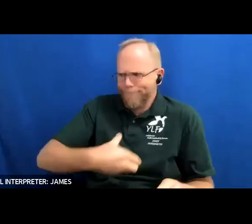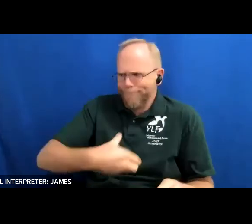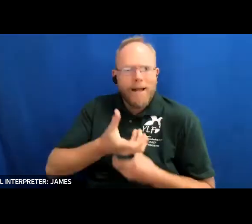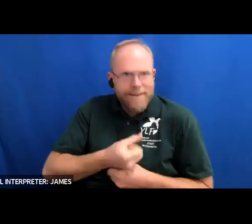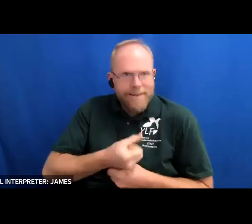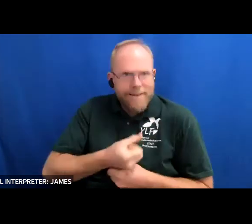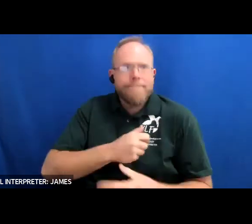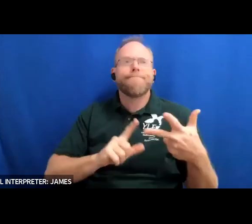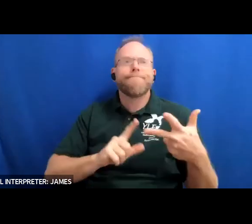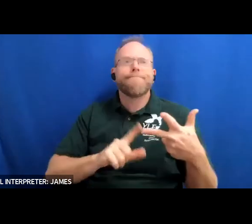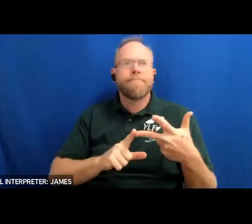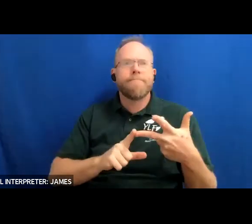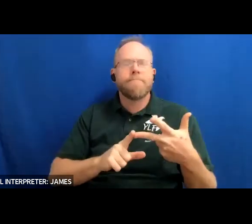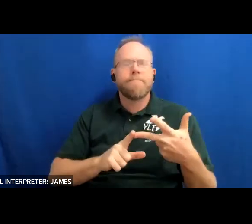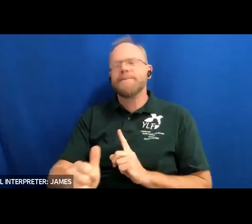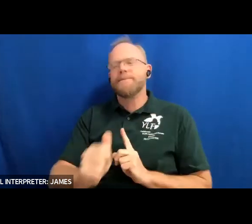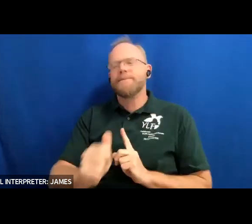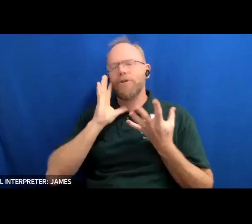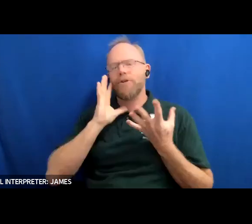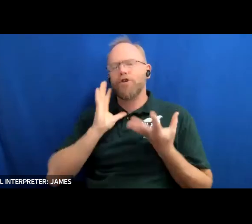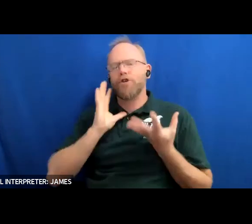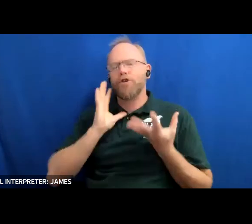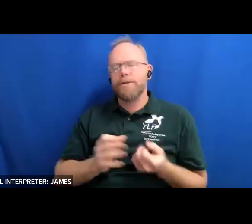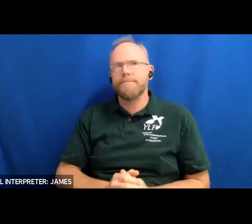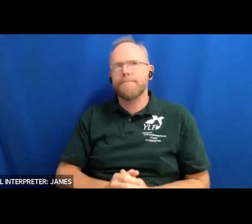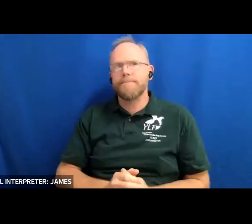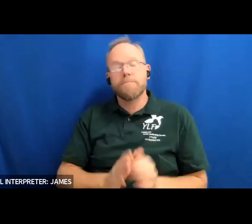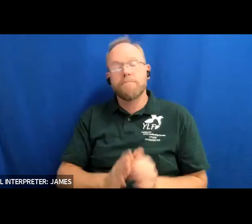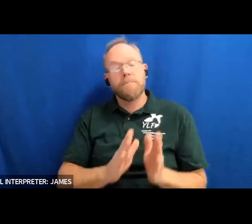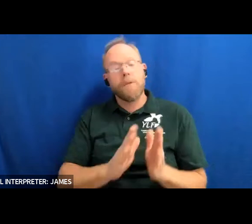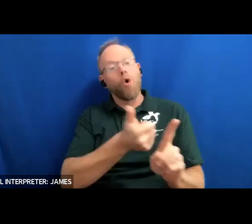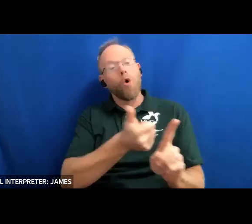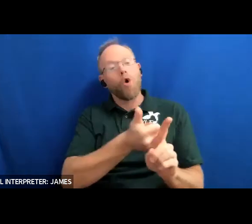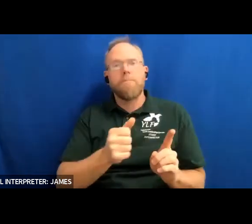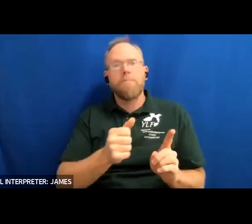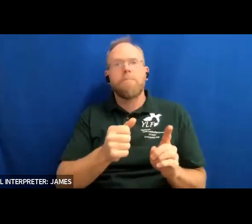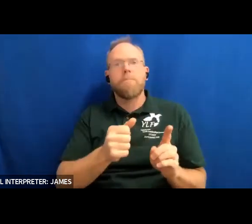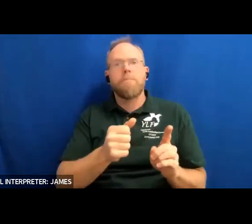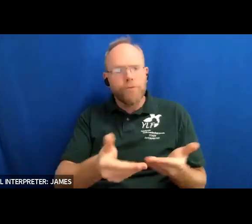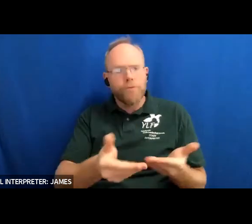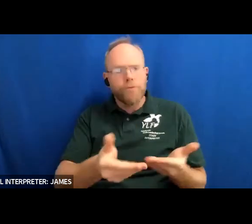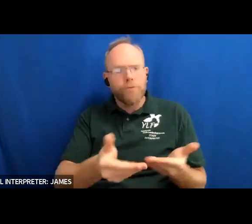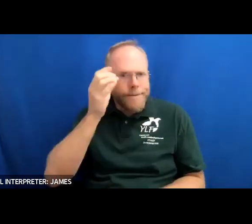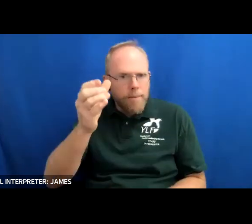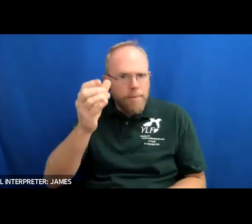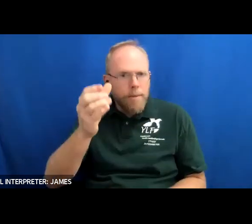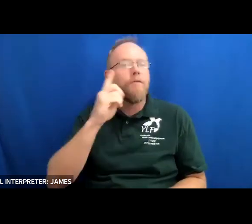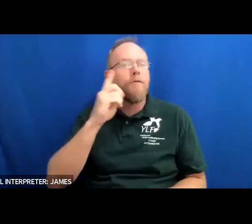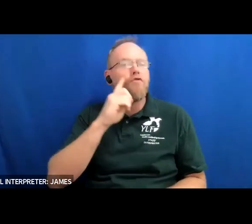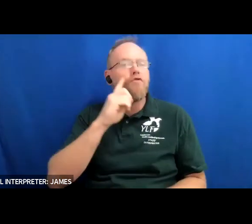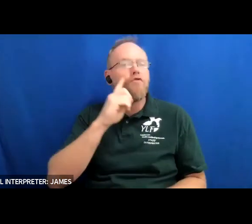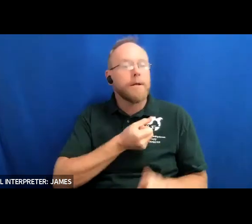self-determination the book also introduces the concept of self-advocacy and its importance